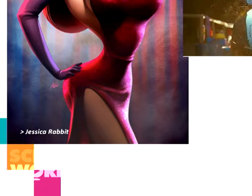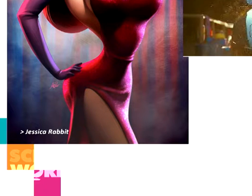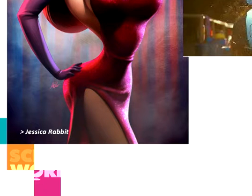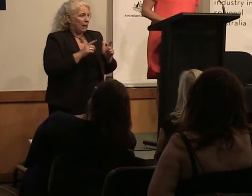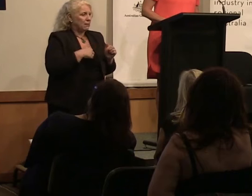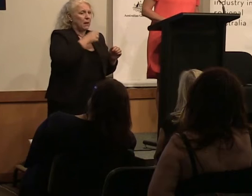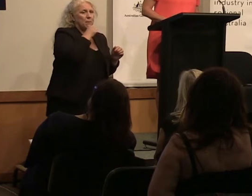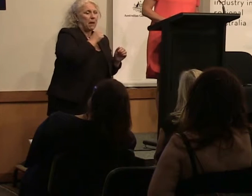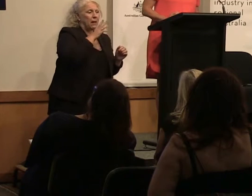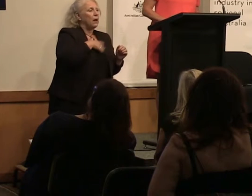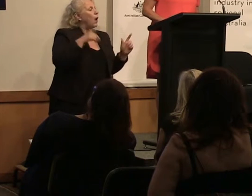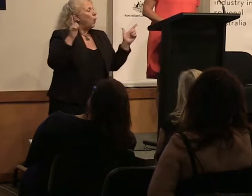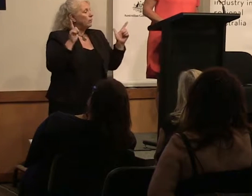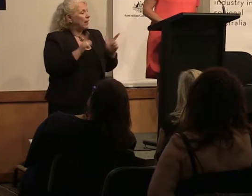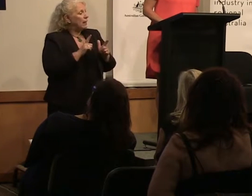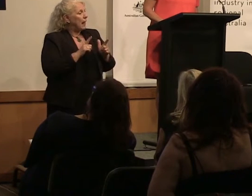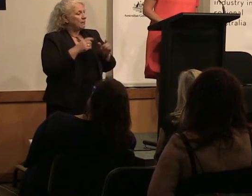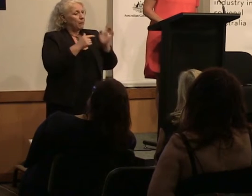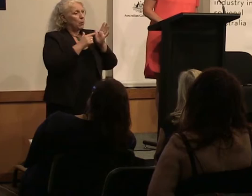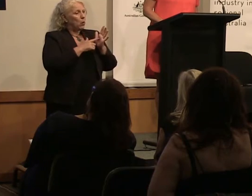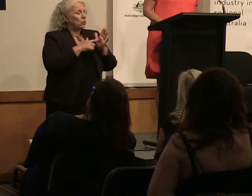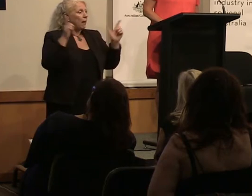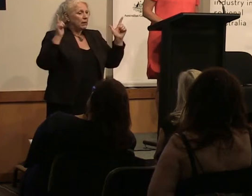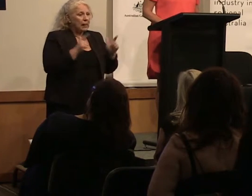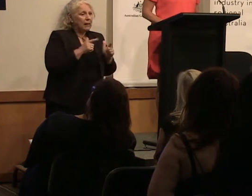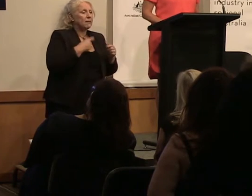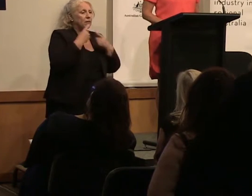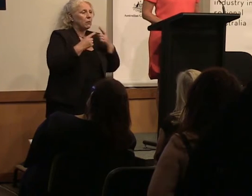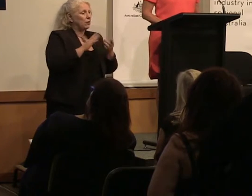important and have less important information to share or are stereotyped.